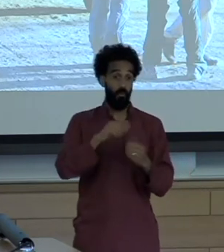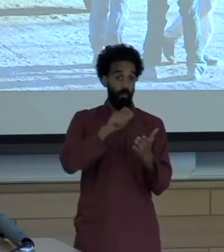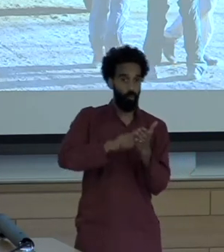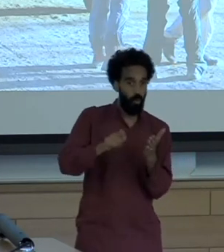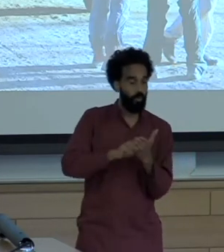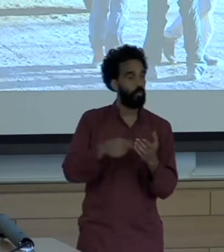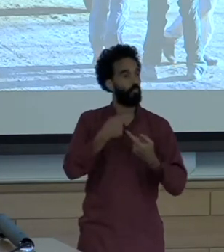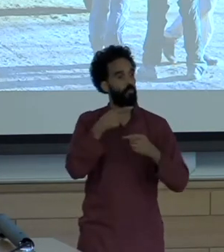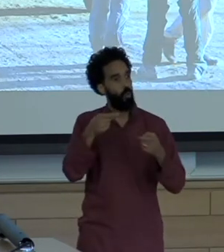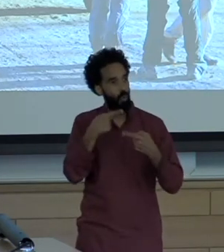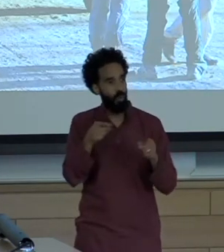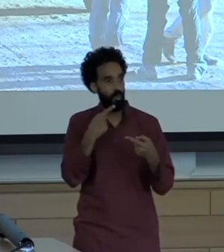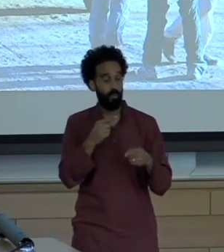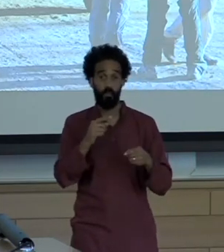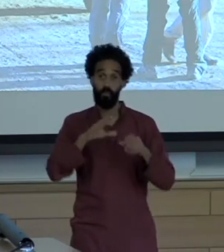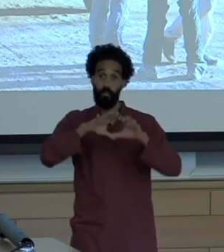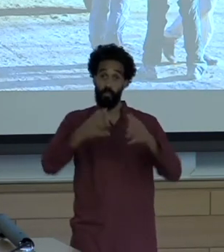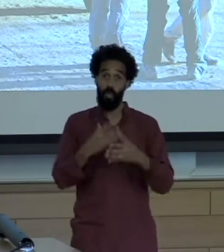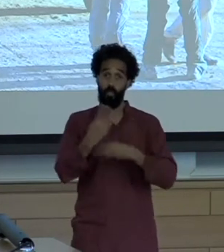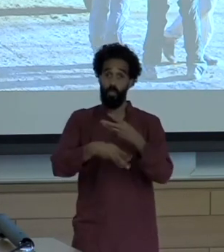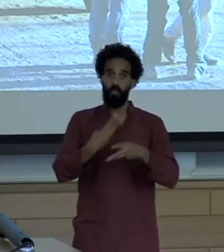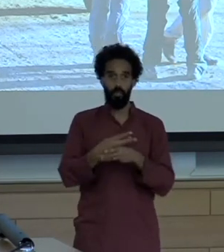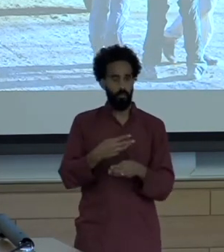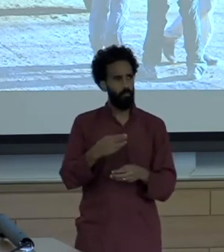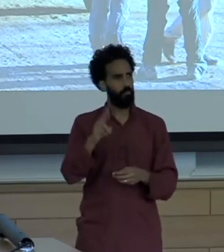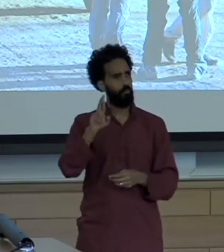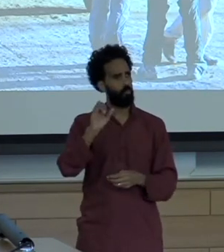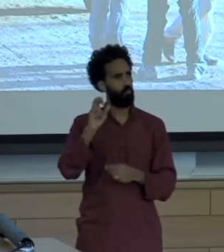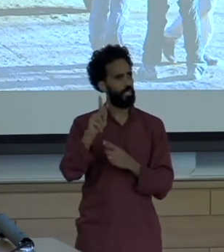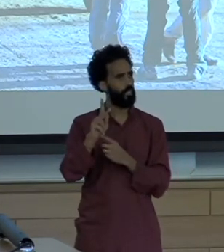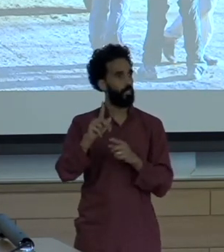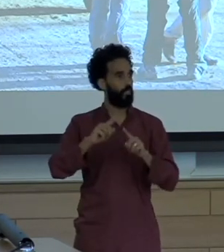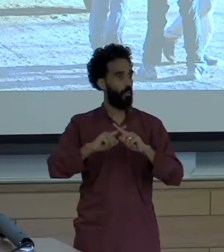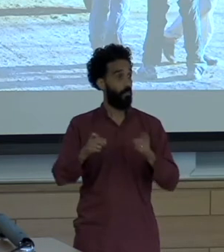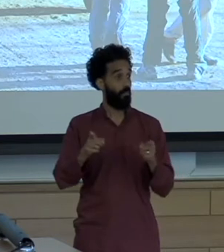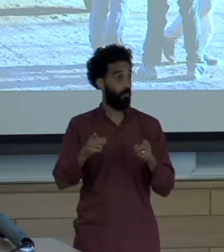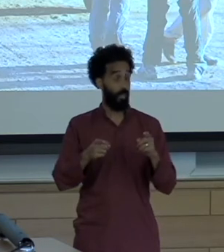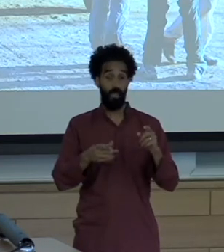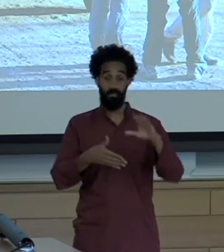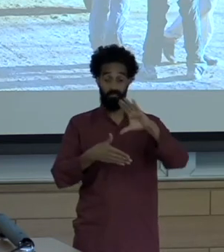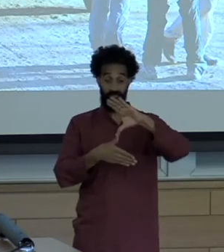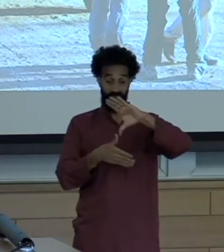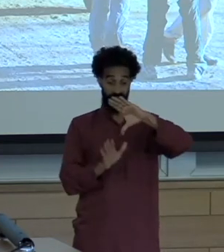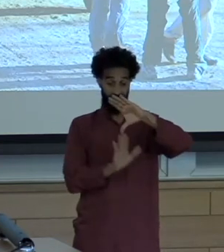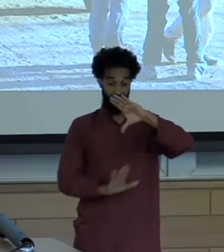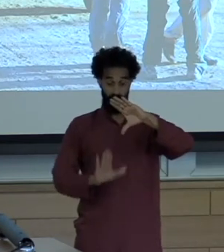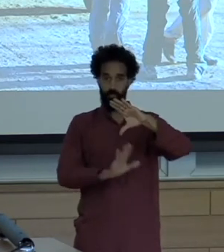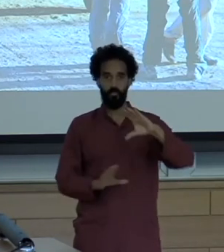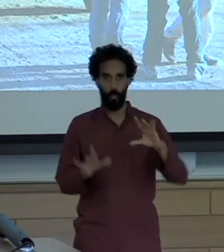substantial risks for journalists. Latin America ranks high for threats against journalists